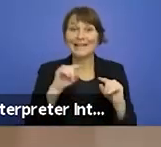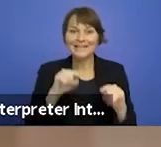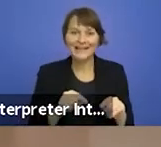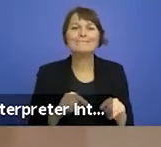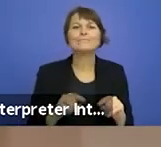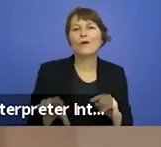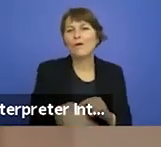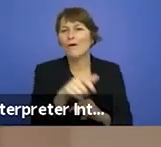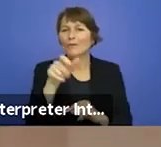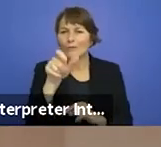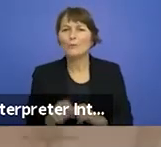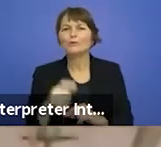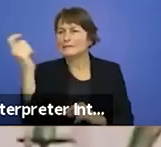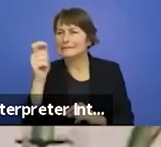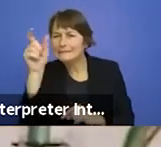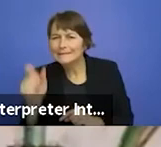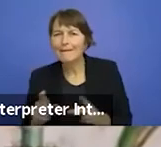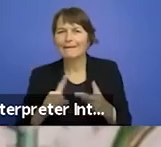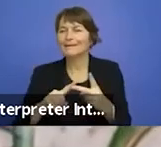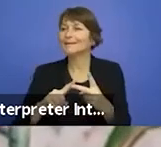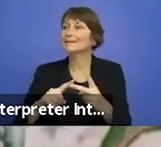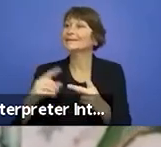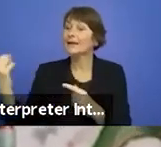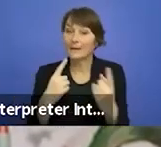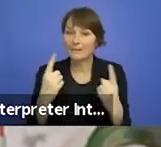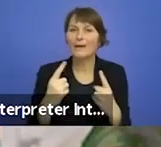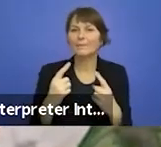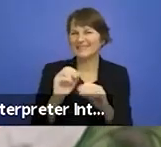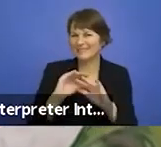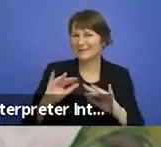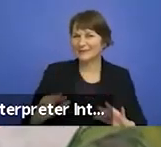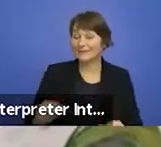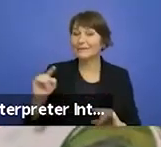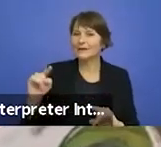Ana Ines Jabares-Pita and José Capela started to get to grips with the wooden O